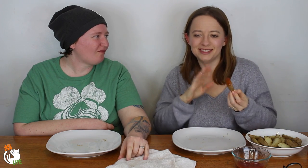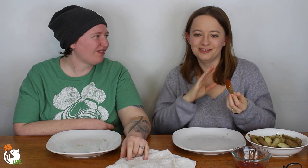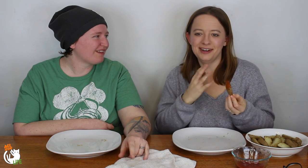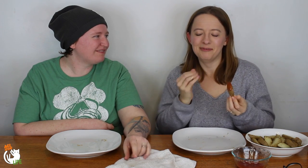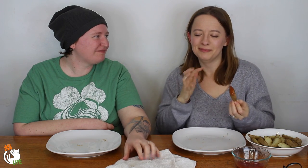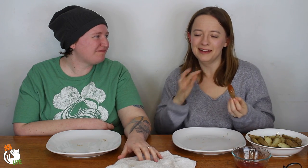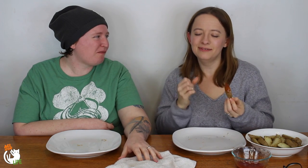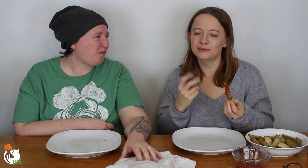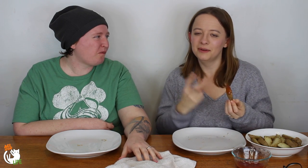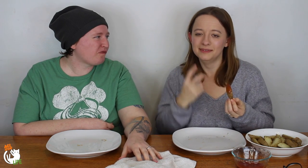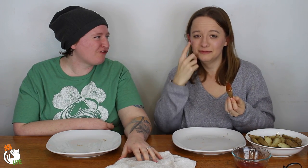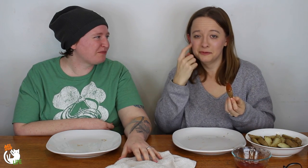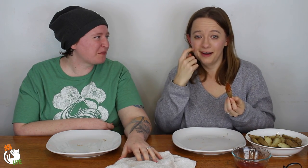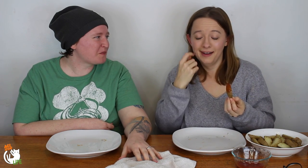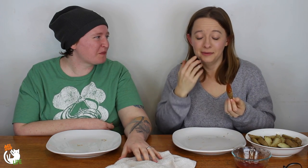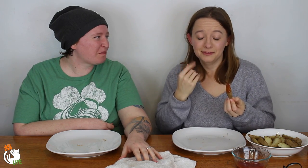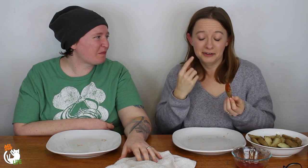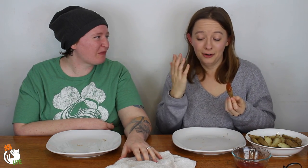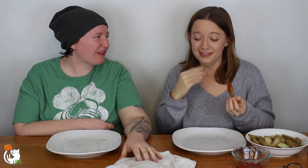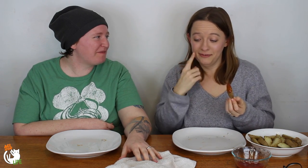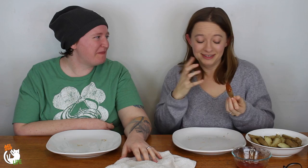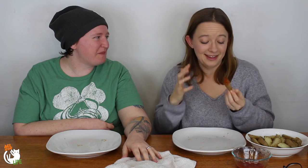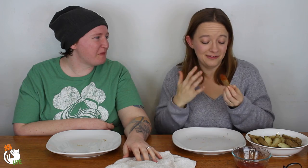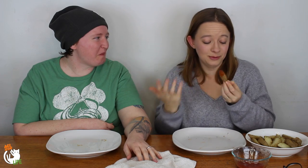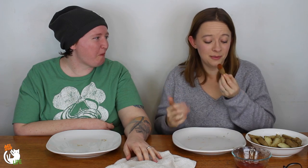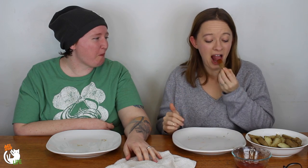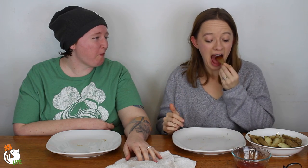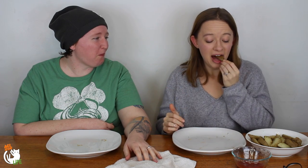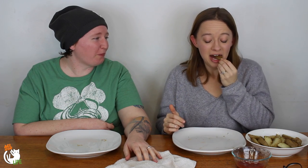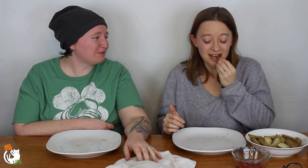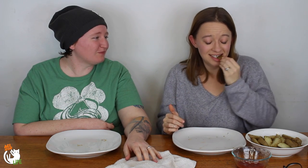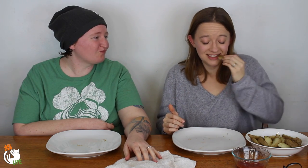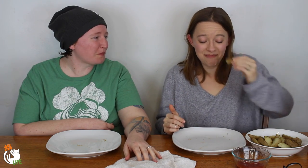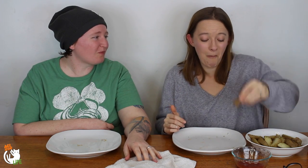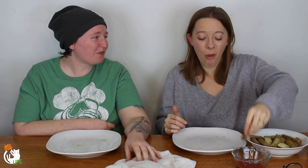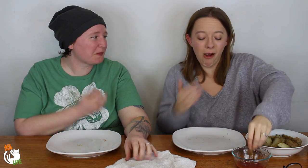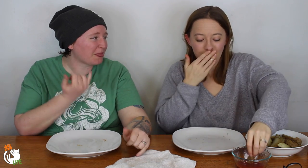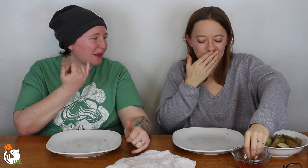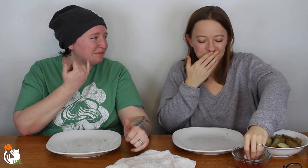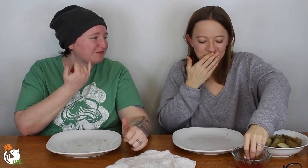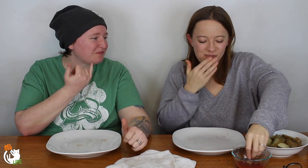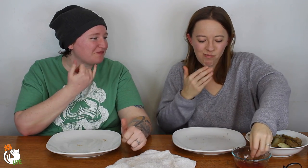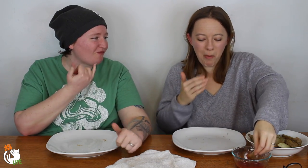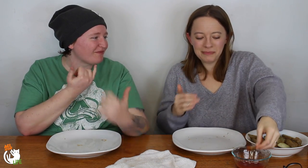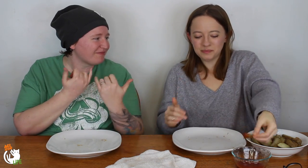I was just so frustrated but we were laughing so hard we were crying. We were literally crying and laughing all day.